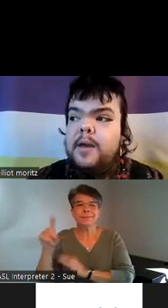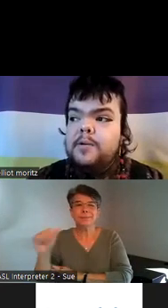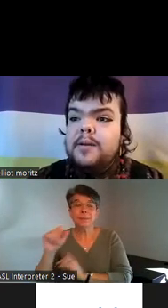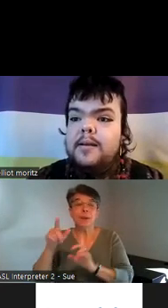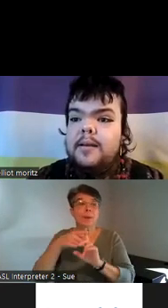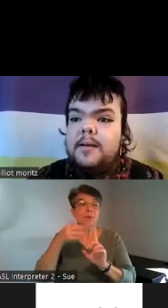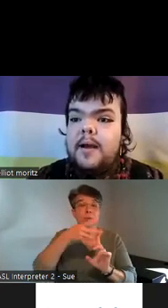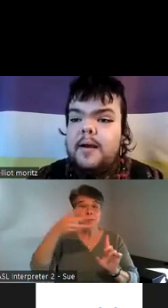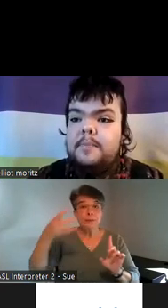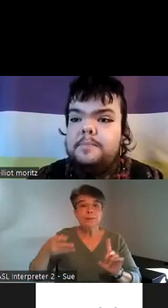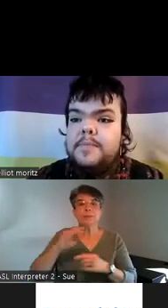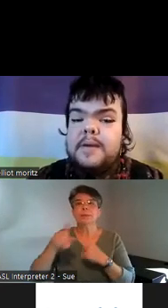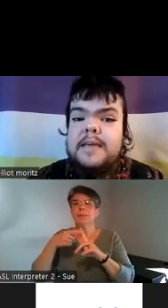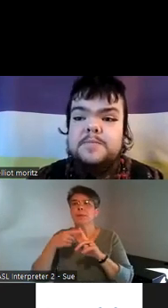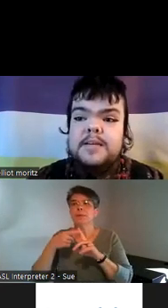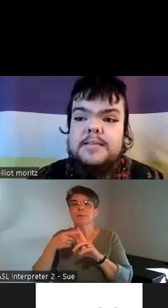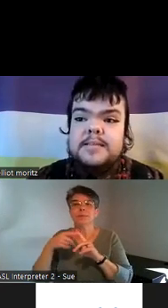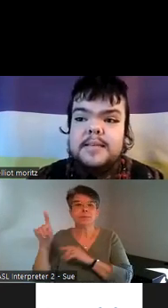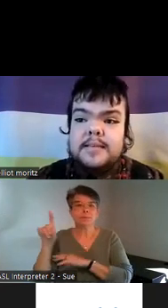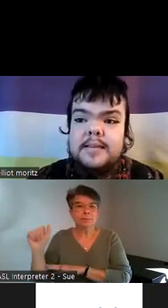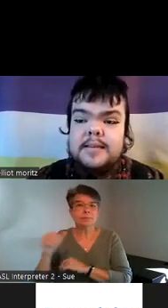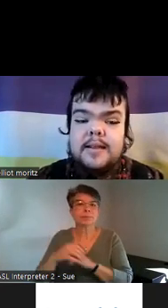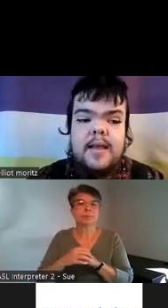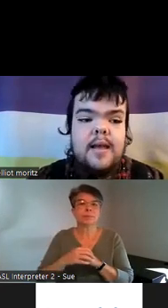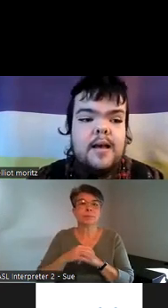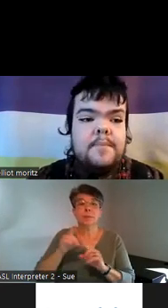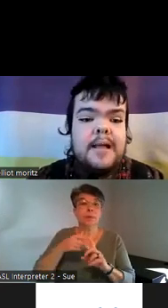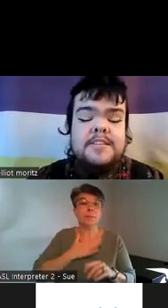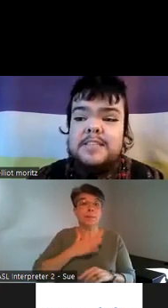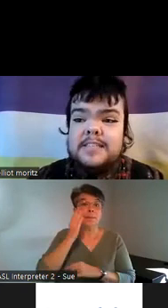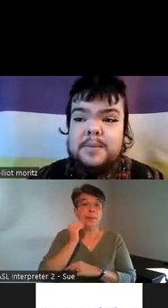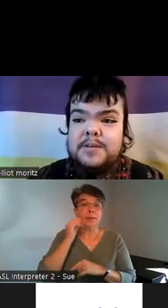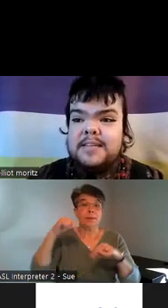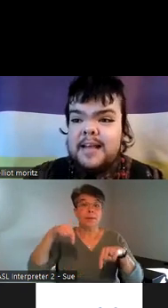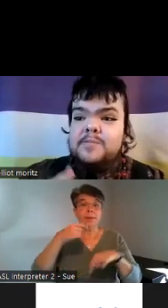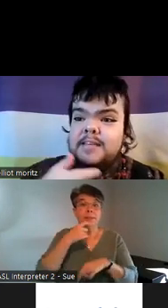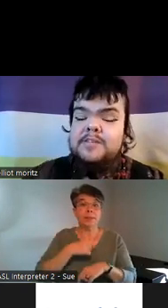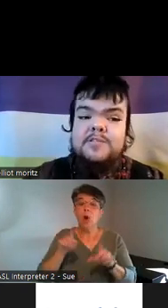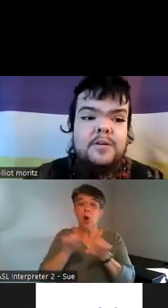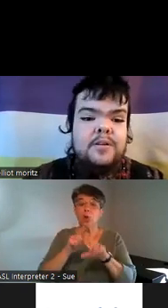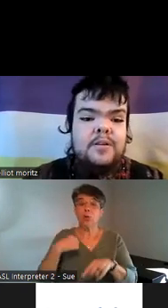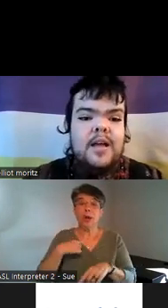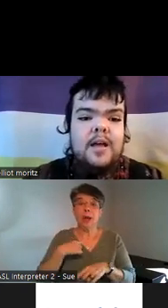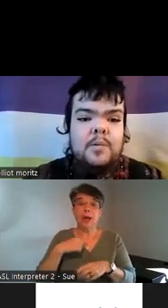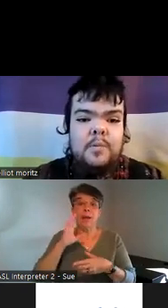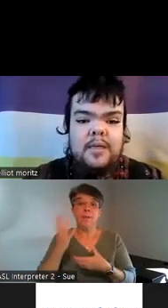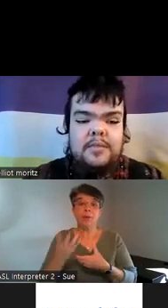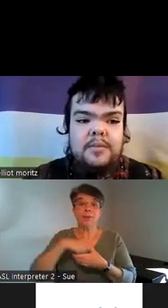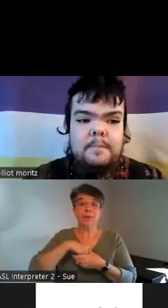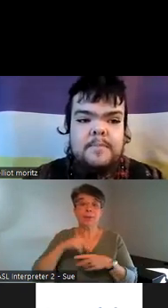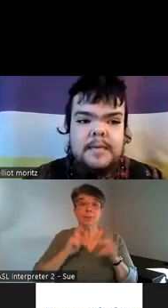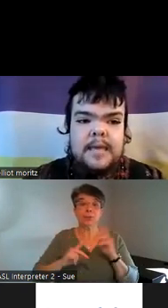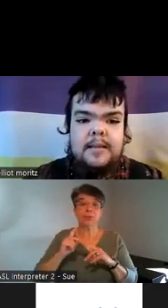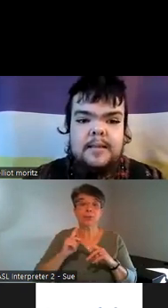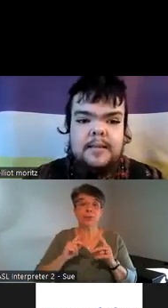about um my experiences in Kingston um as an autistic person I really struggle with making